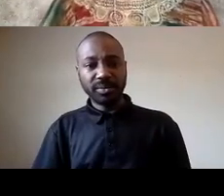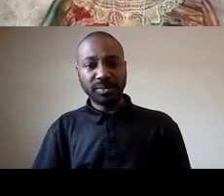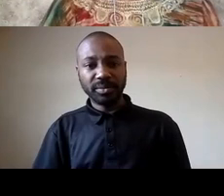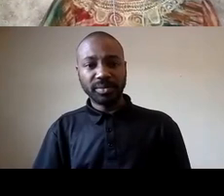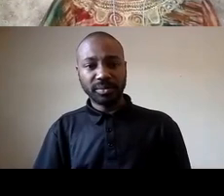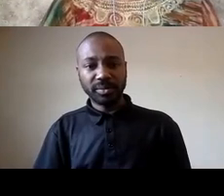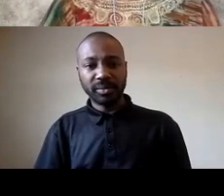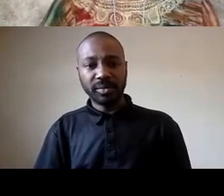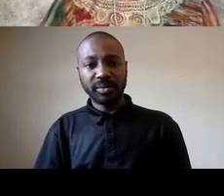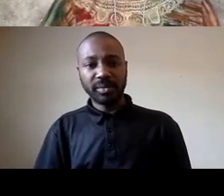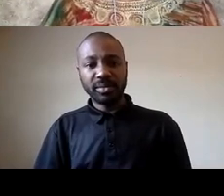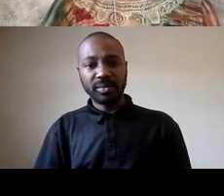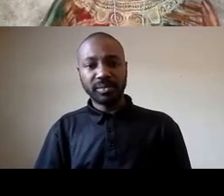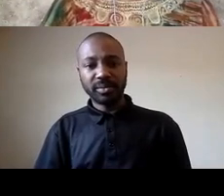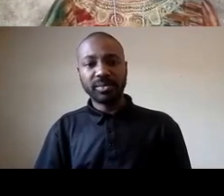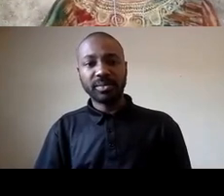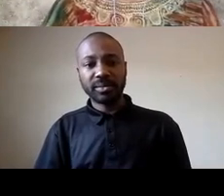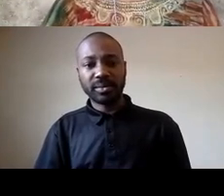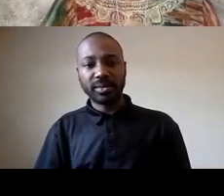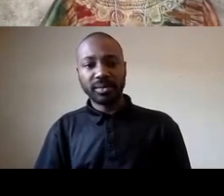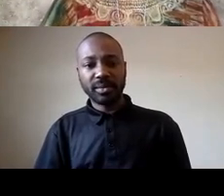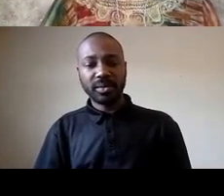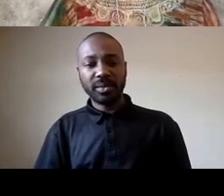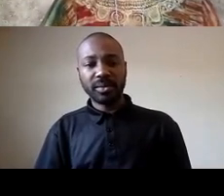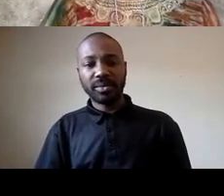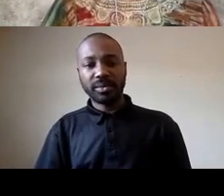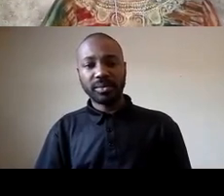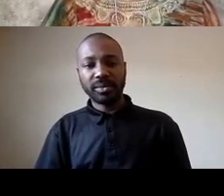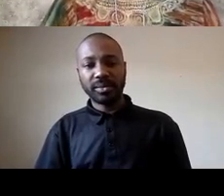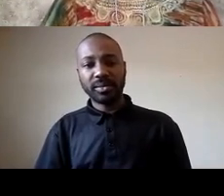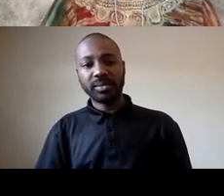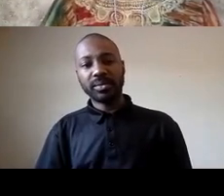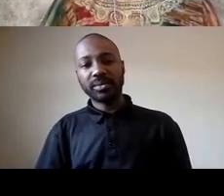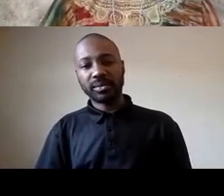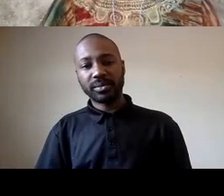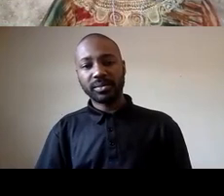contributions to the society our humanity and our resilience in the